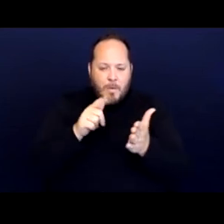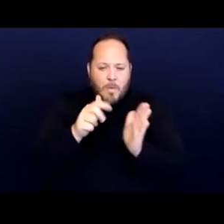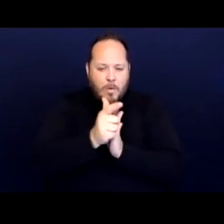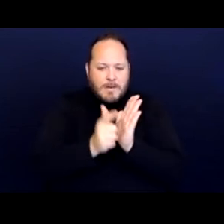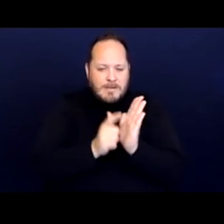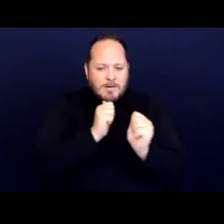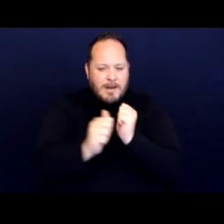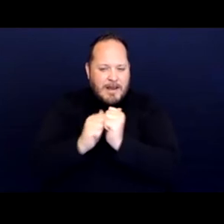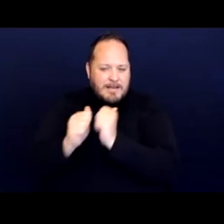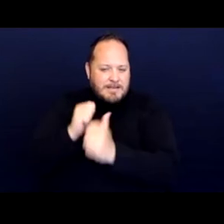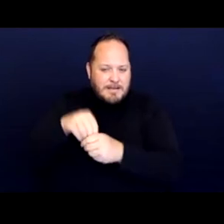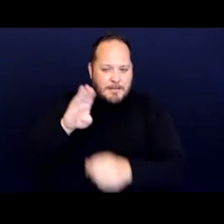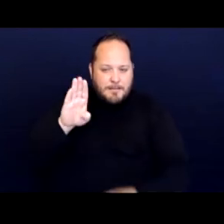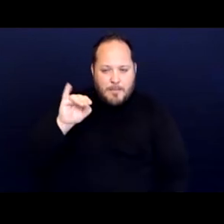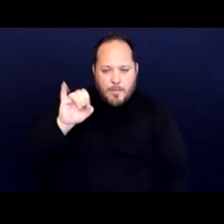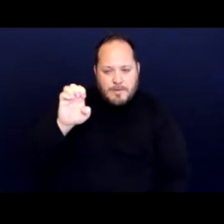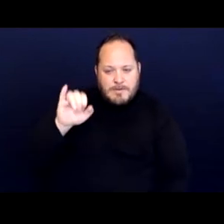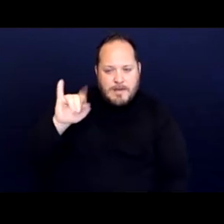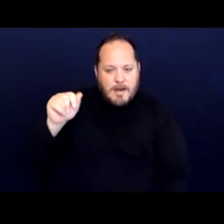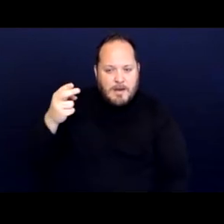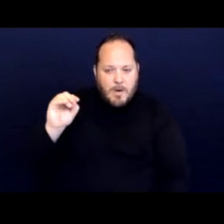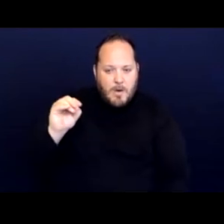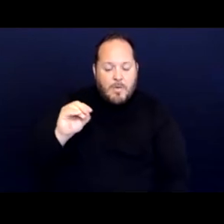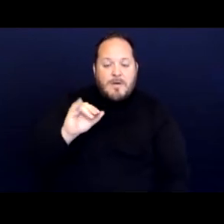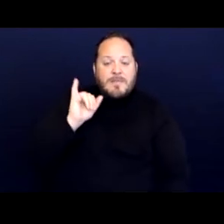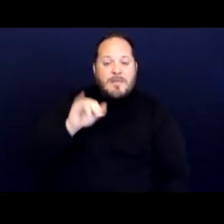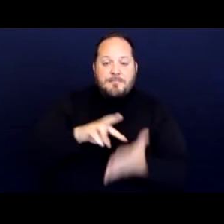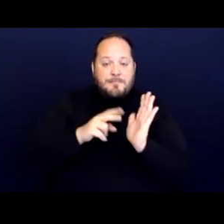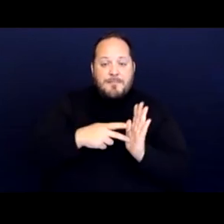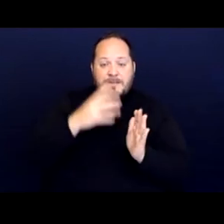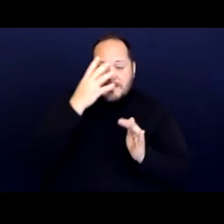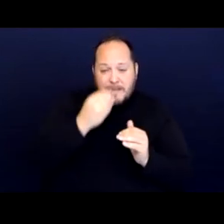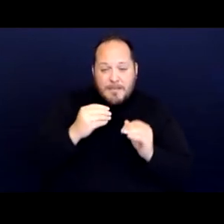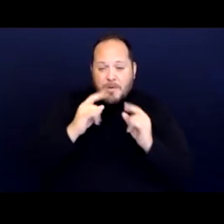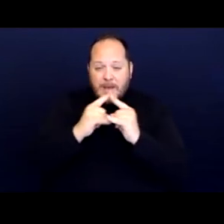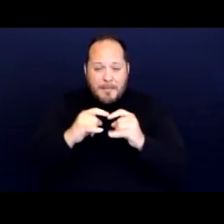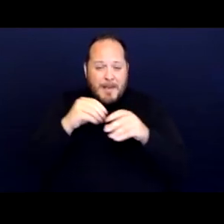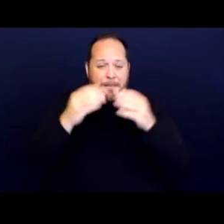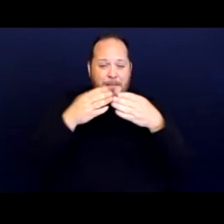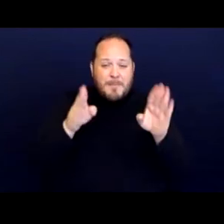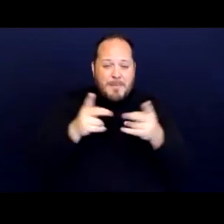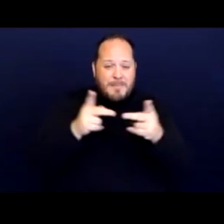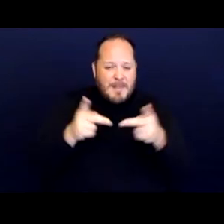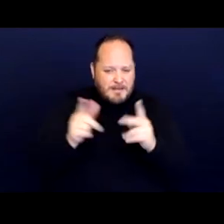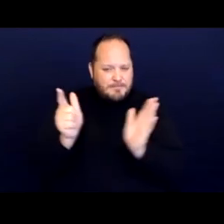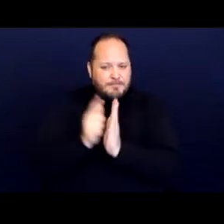that criminalize either sleeping or camping in public places sleeping is pretty self-explanatory,